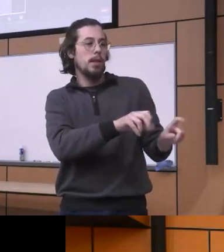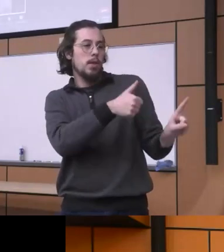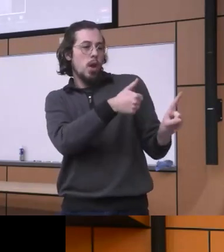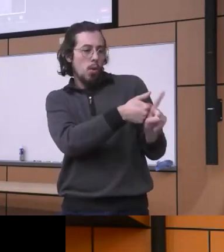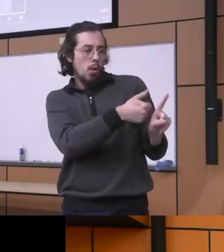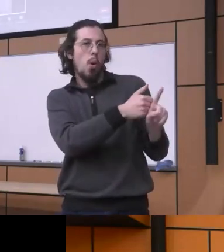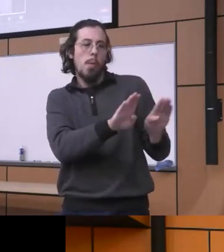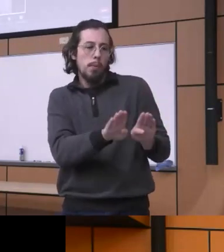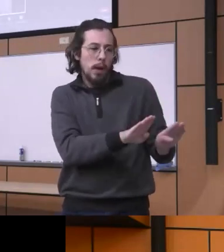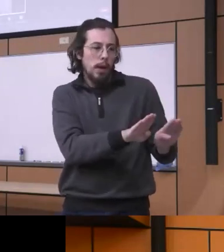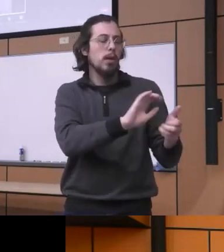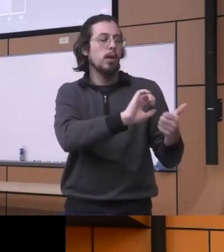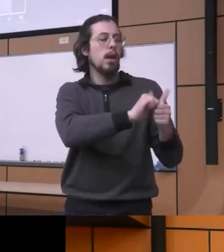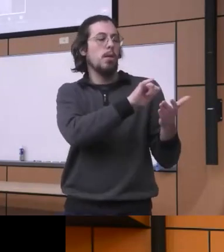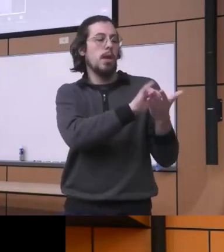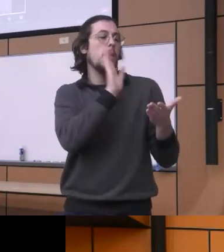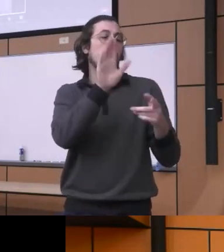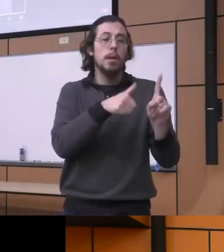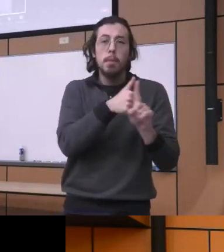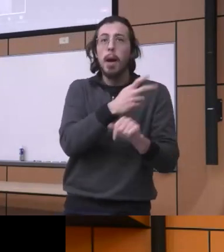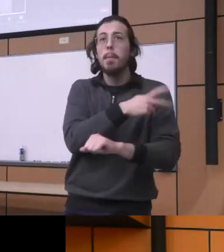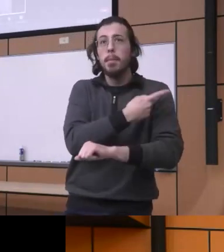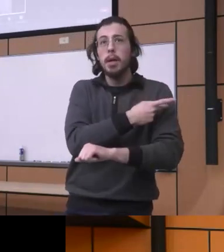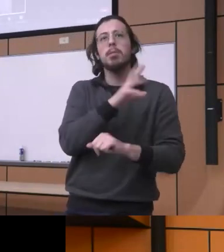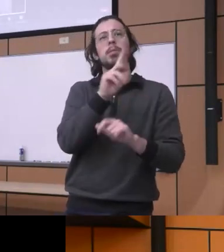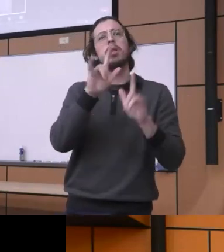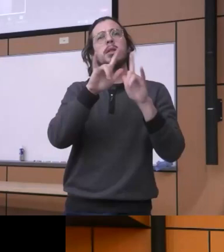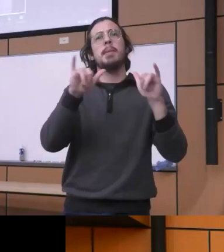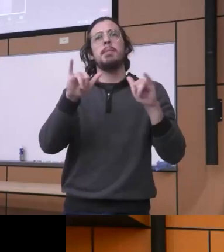the effects really the patients you know but also how the tax treatment outcomes but most